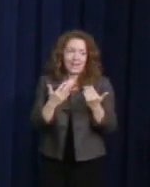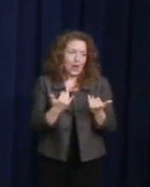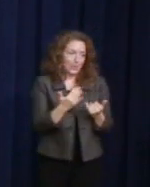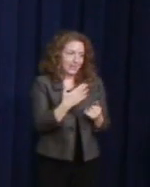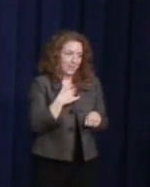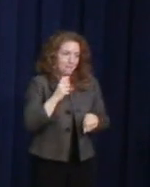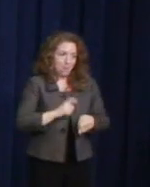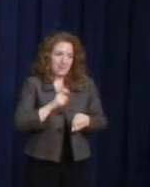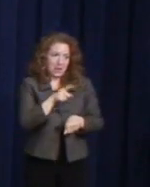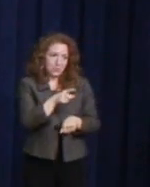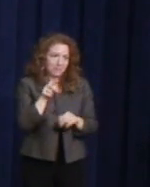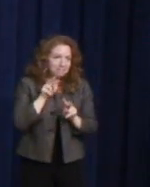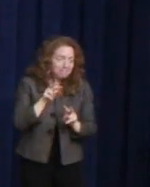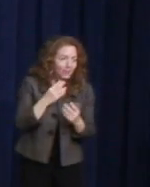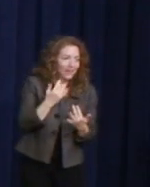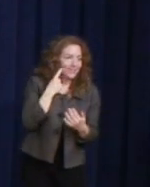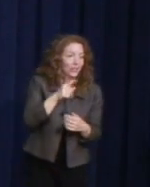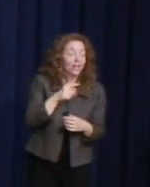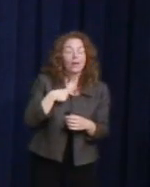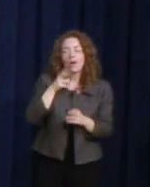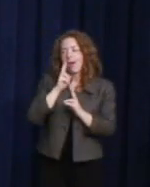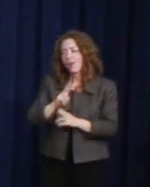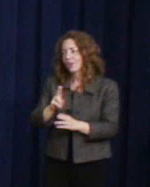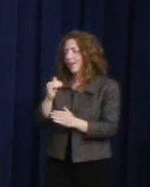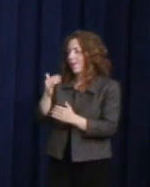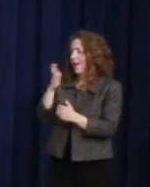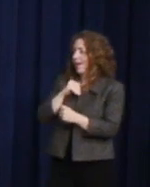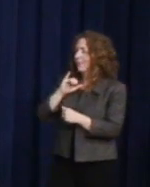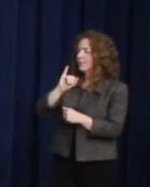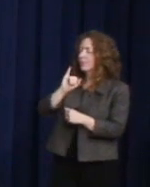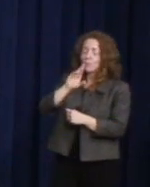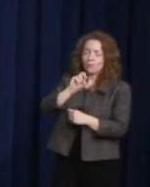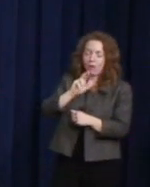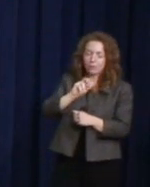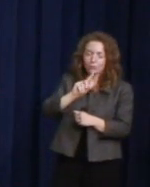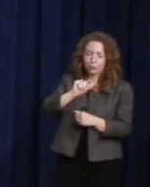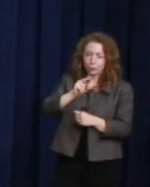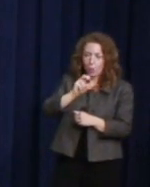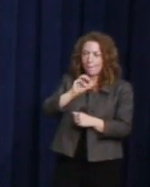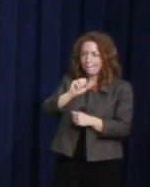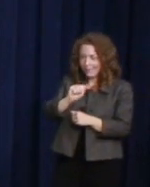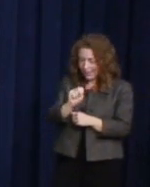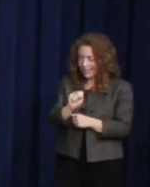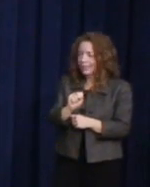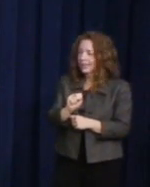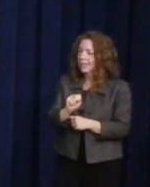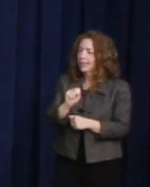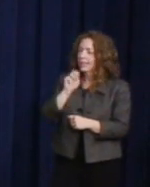We are honored today to be joined by Ronald Stroman, the 20th deputy Post Master General. Deputy Postmaster General Stroman has over